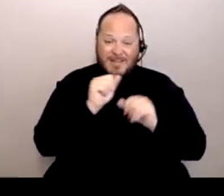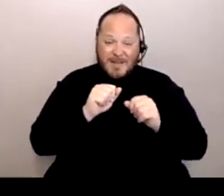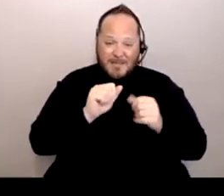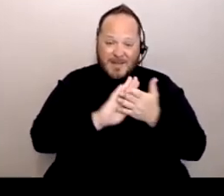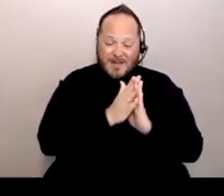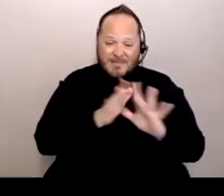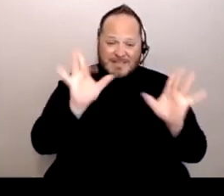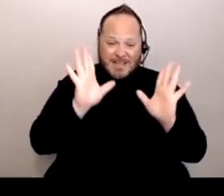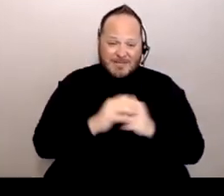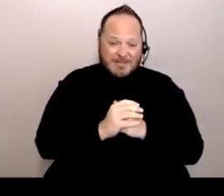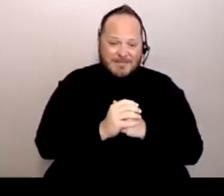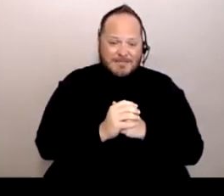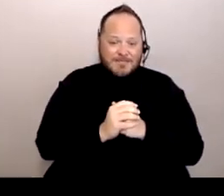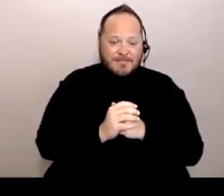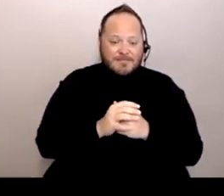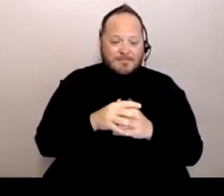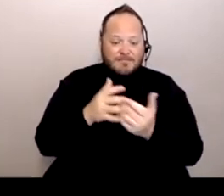Medical rationing was another issue.